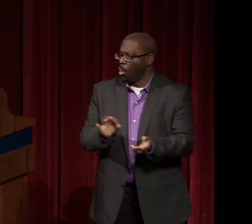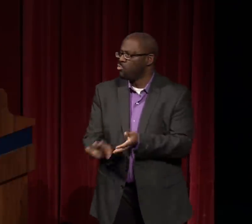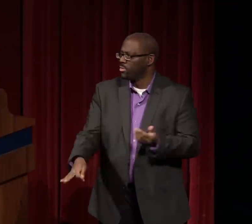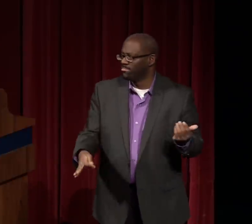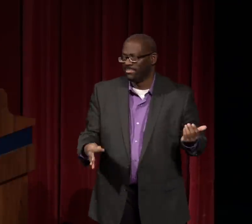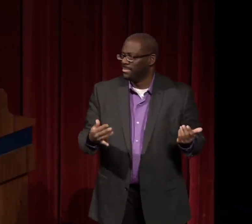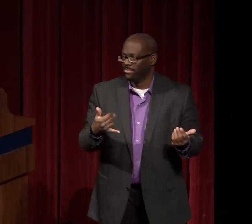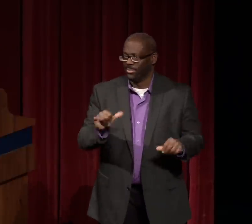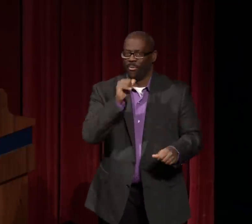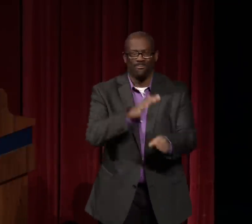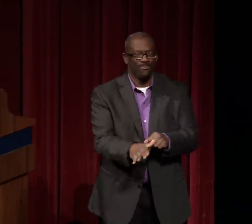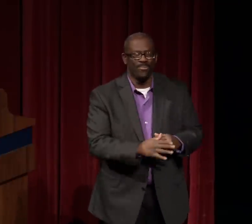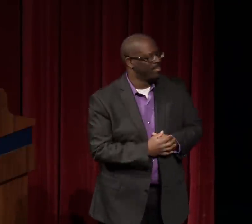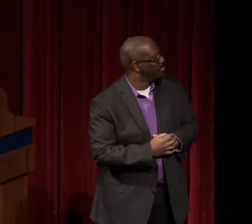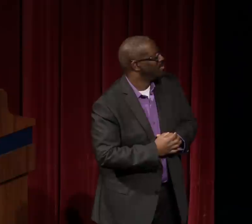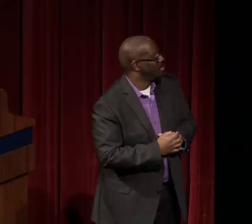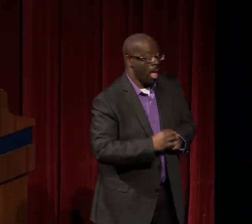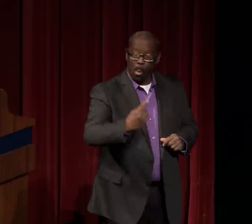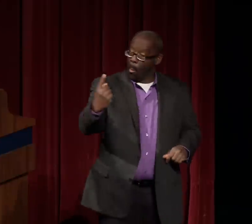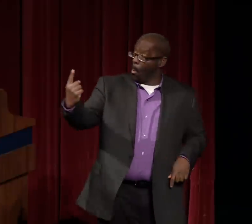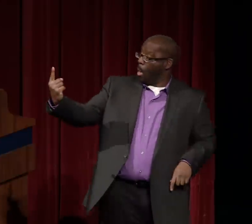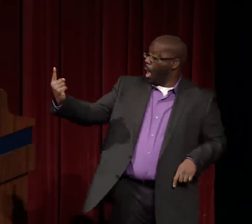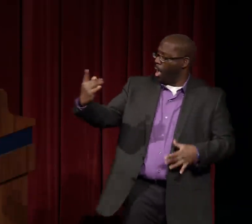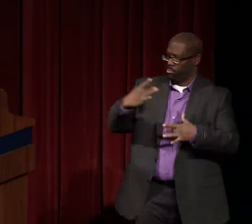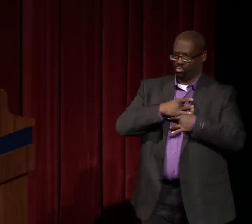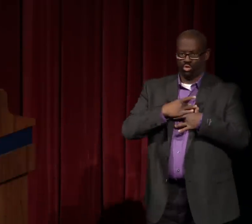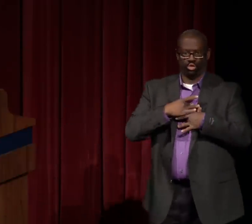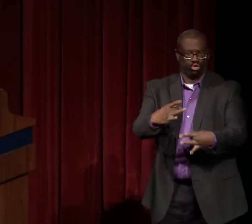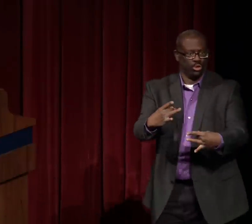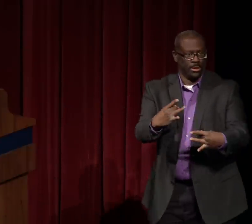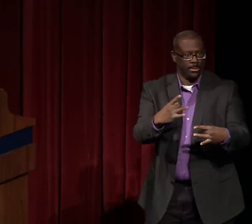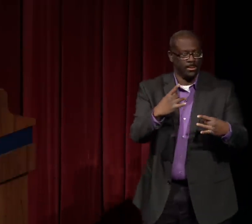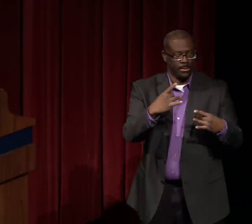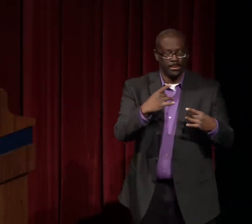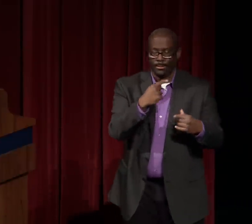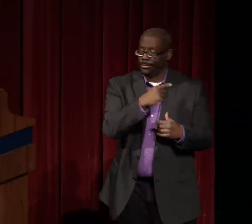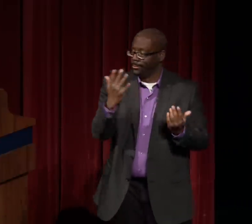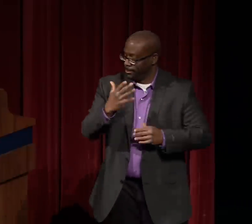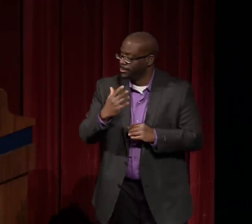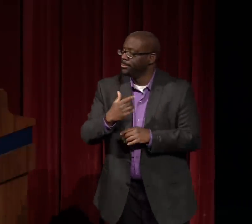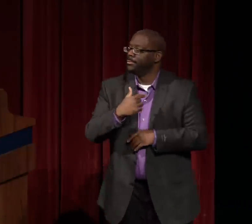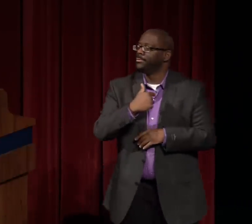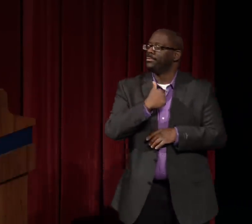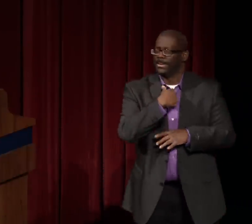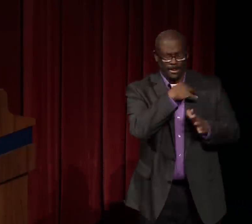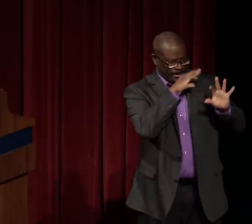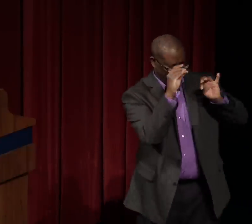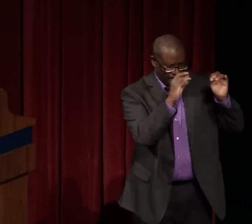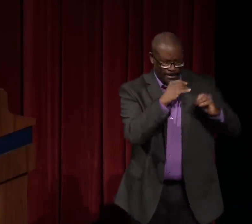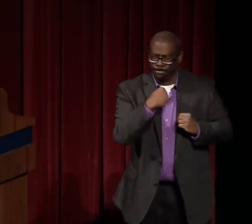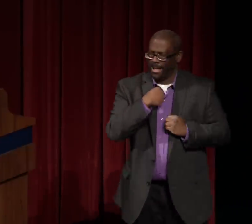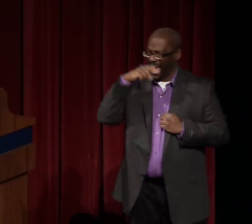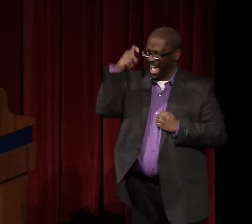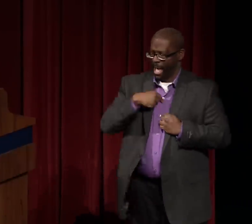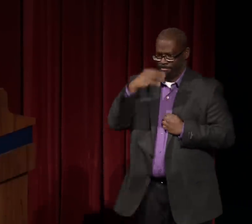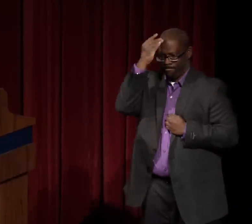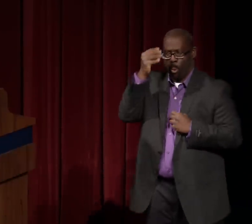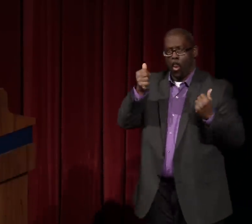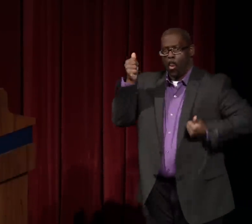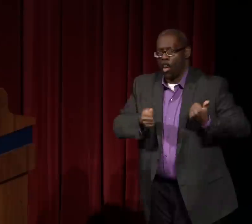We can count this on our two hands. It's not enough!